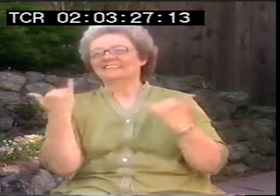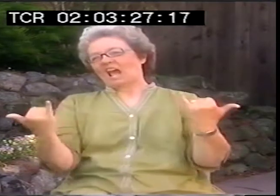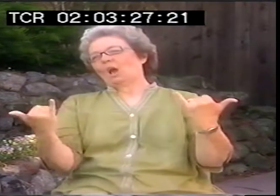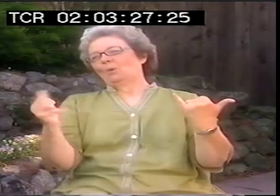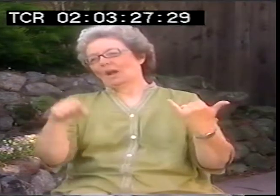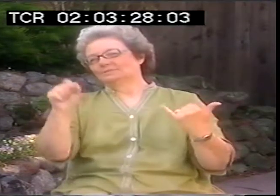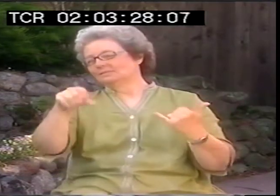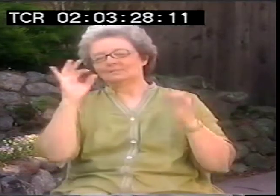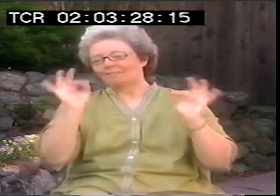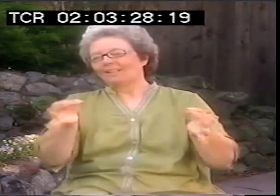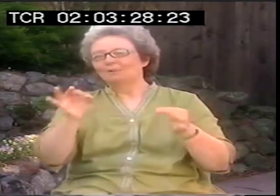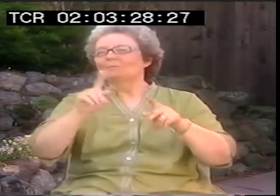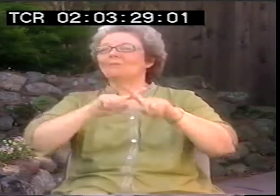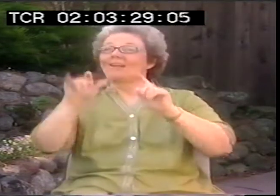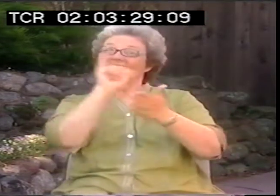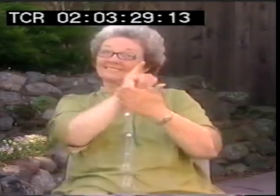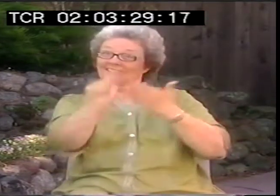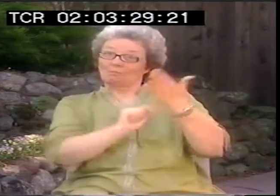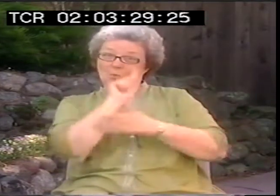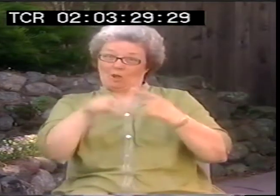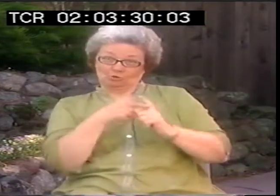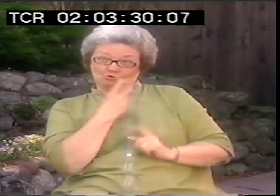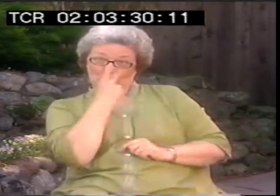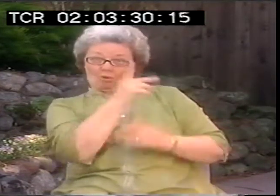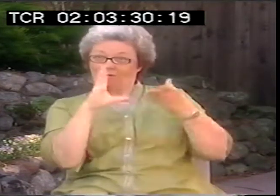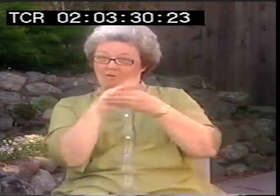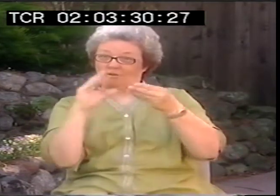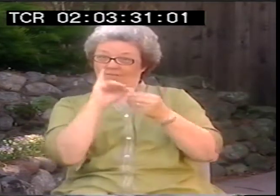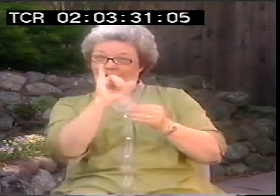understand who you are as a deaf person first before you do that.